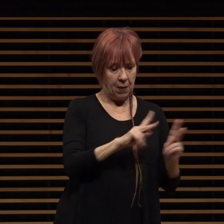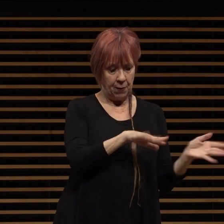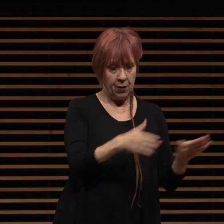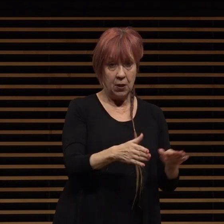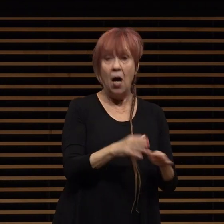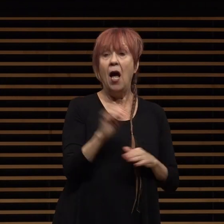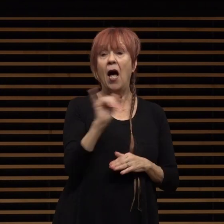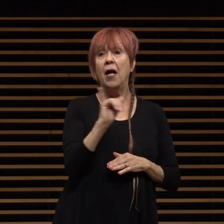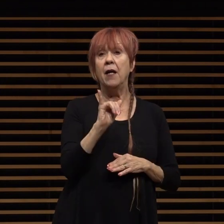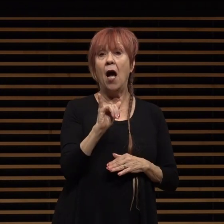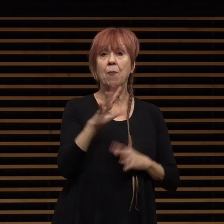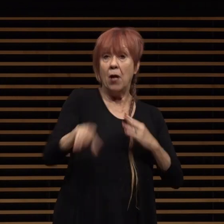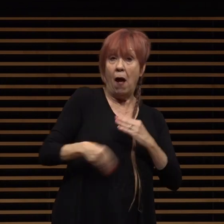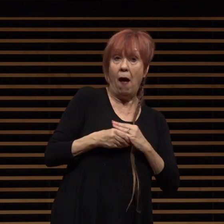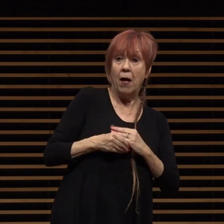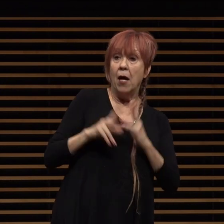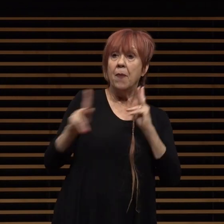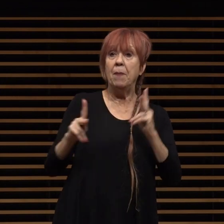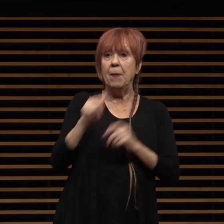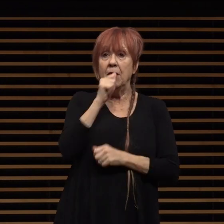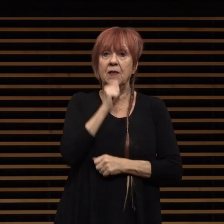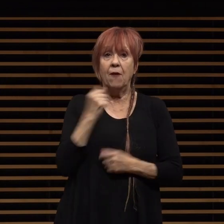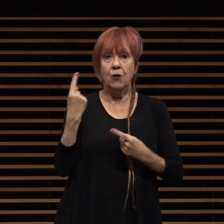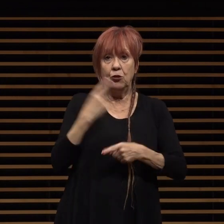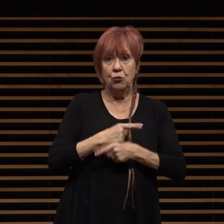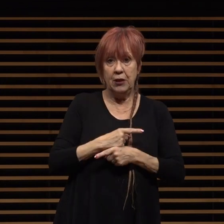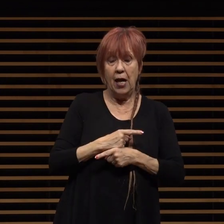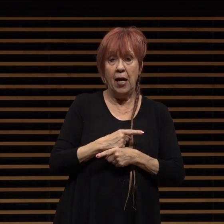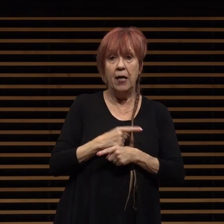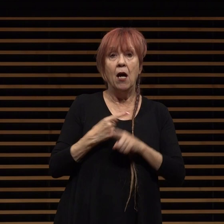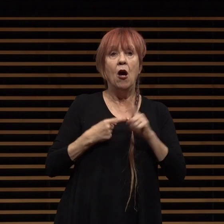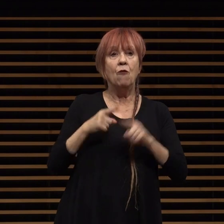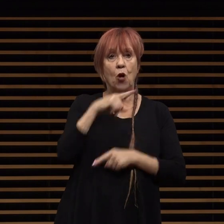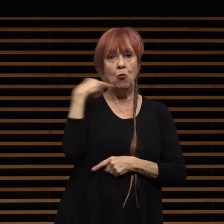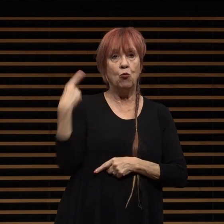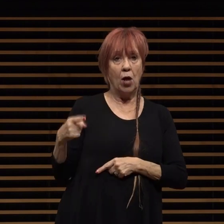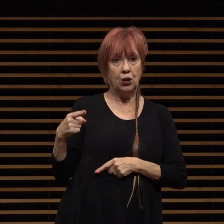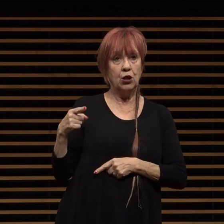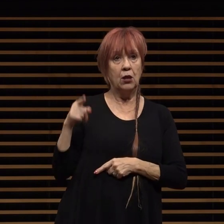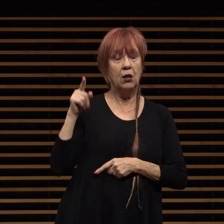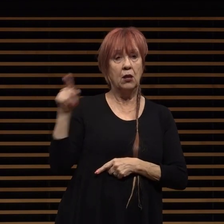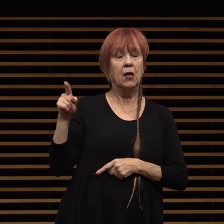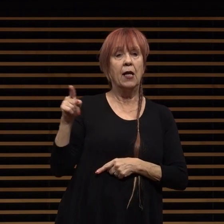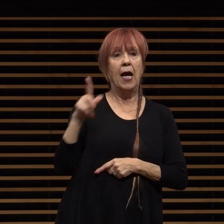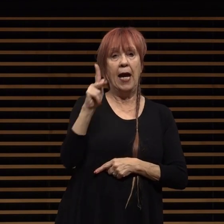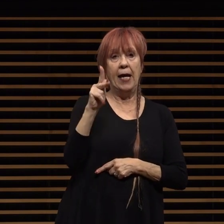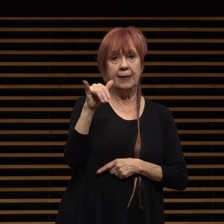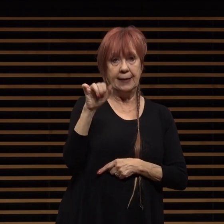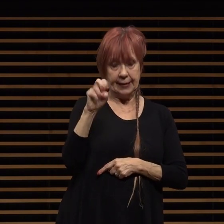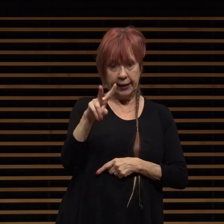suffering today at the hands of the russian government in creative